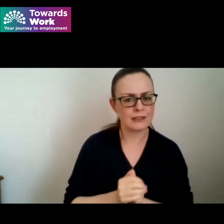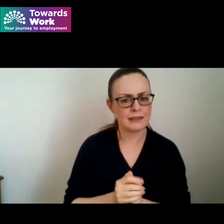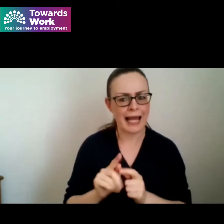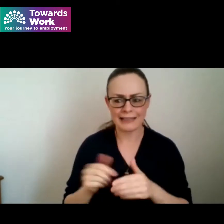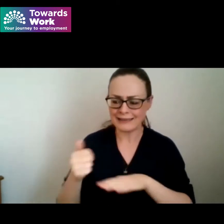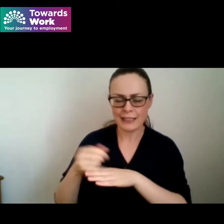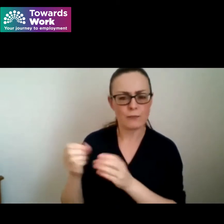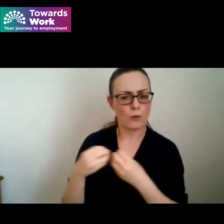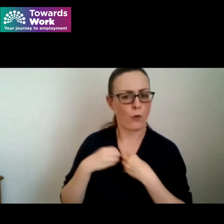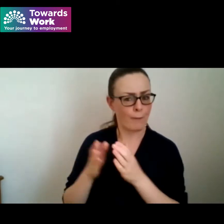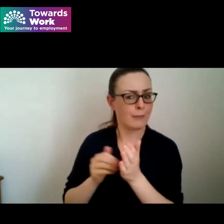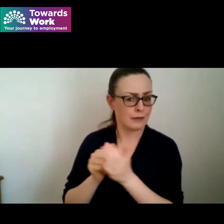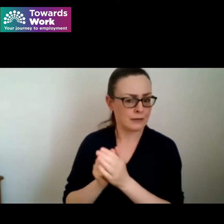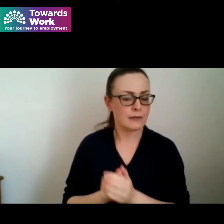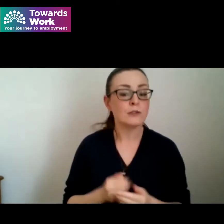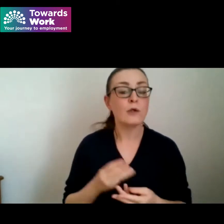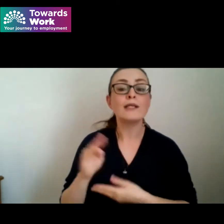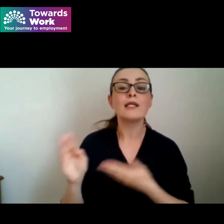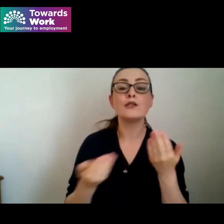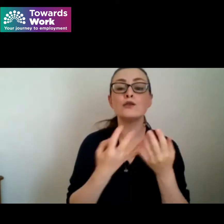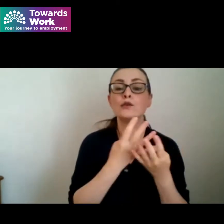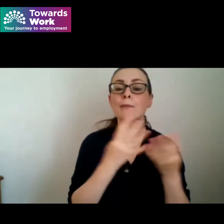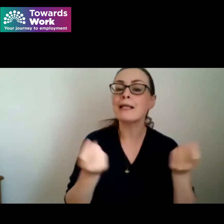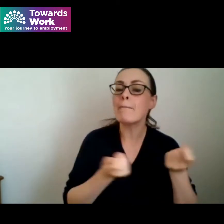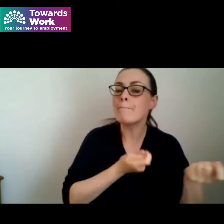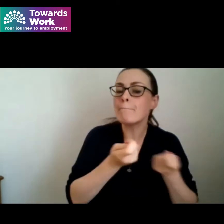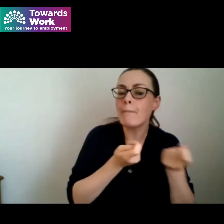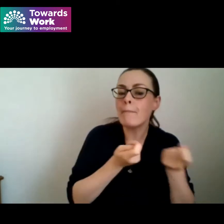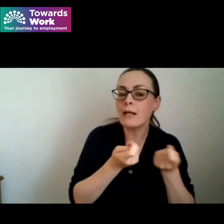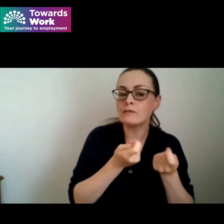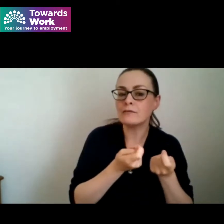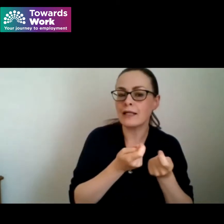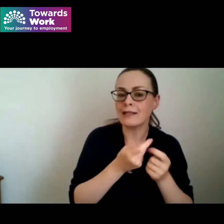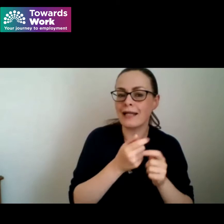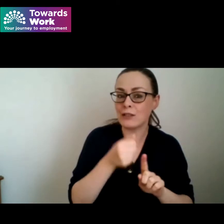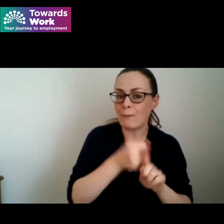I'd like to introduce our panel's moderator campaigner and local counsellor Carly Bailey.